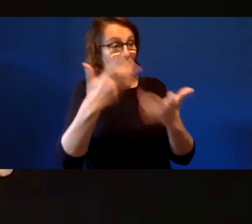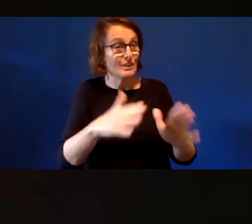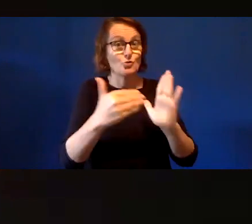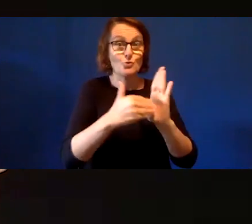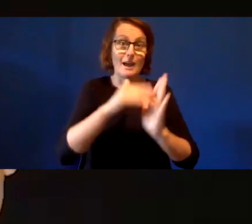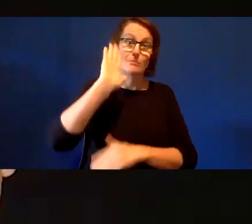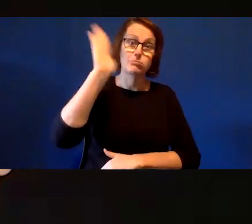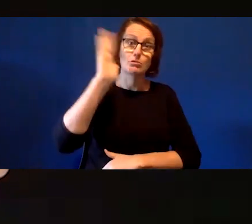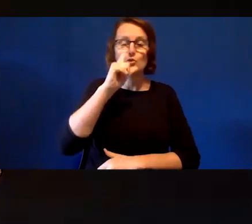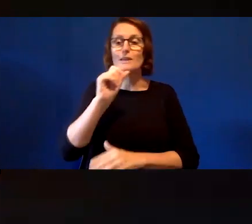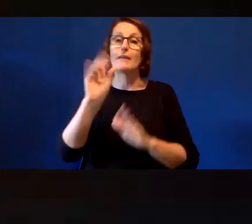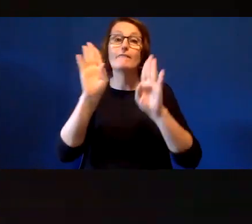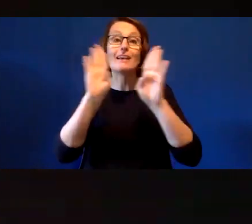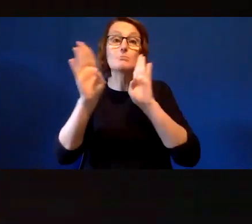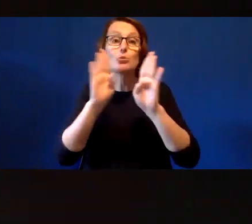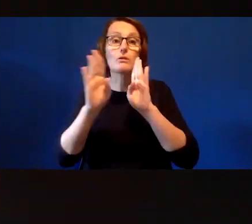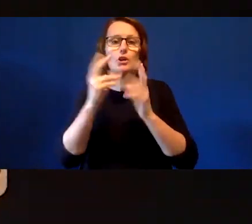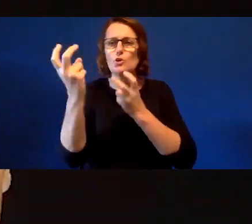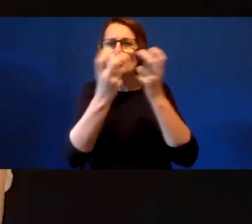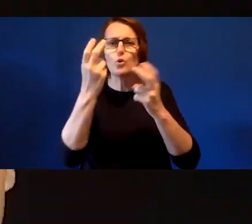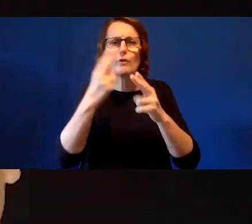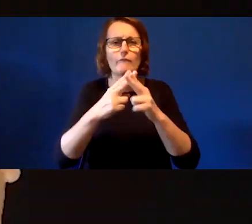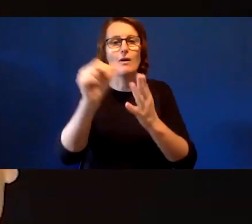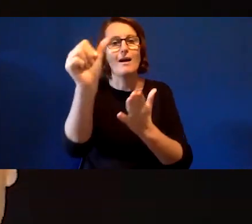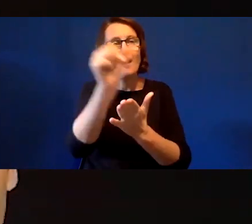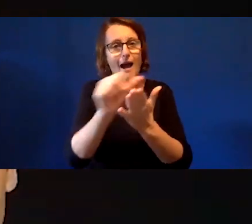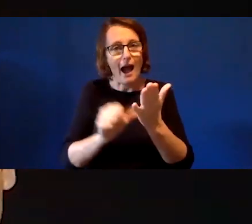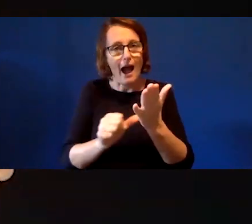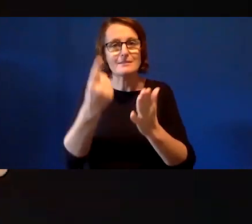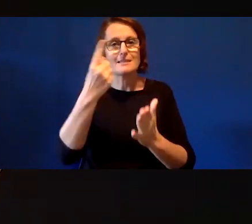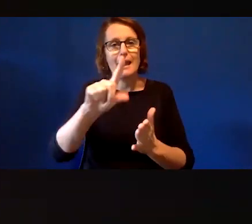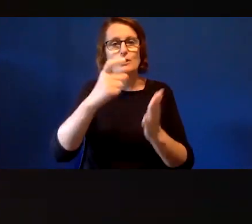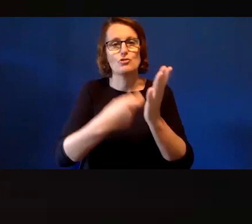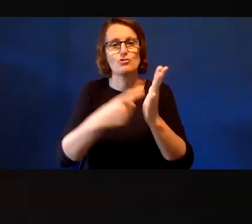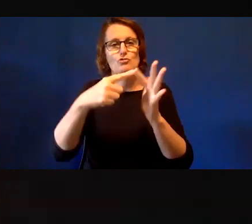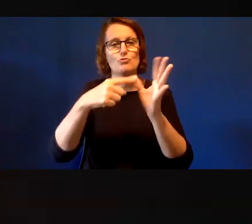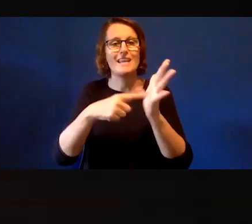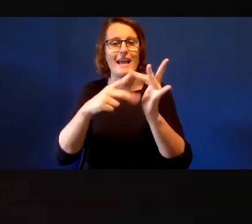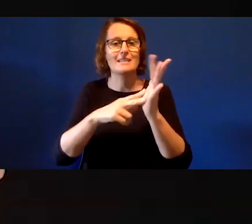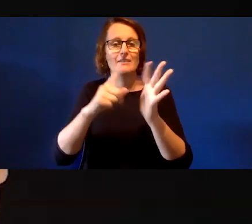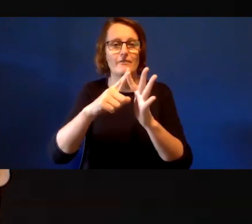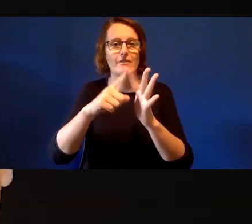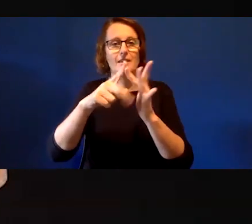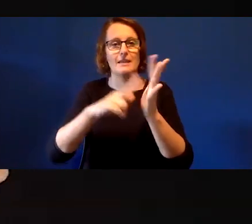You can search for "arts and creative industries digital support", when you're next on Facebook.